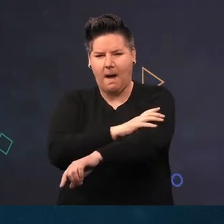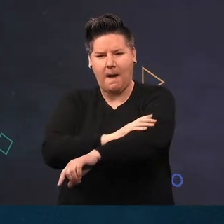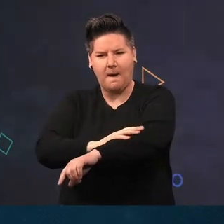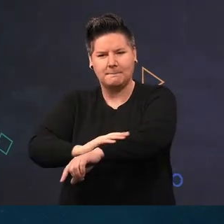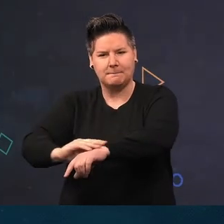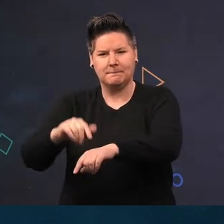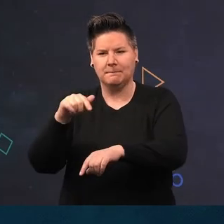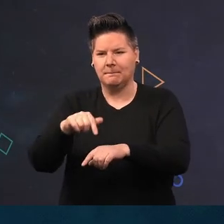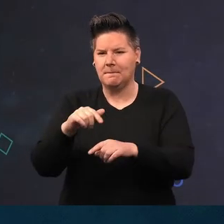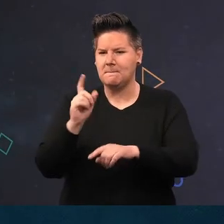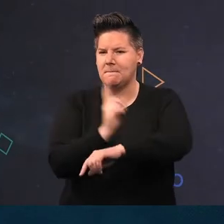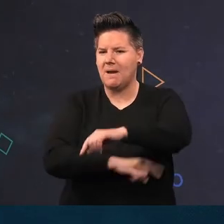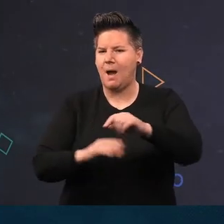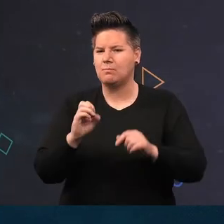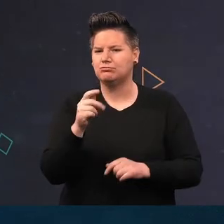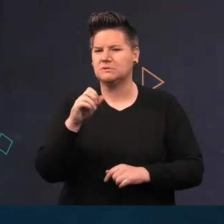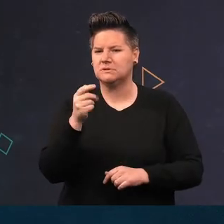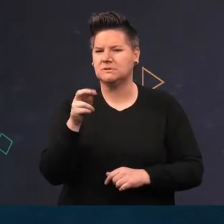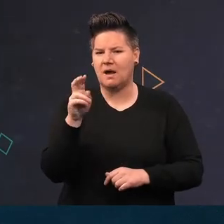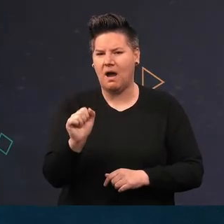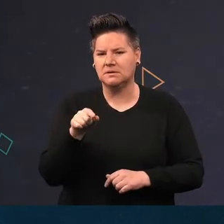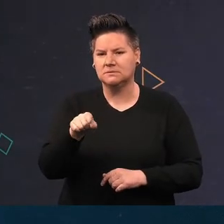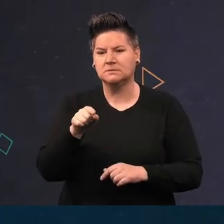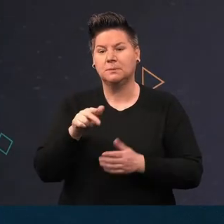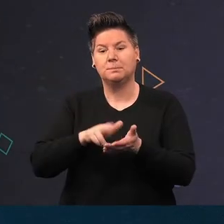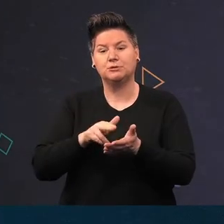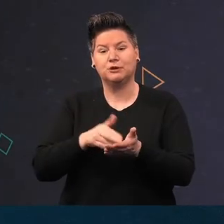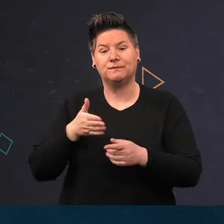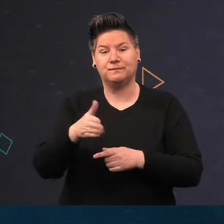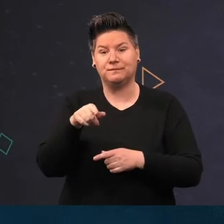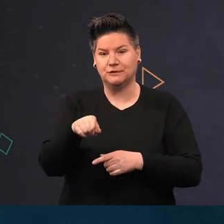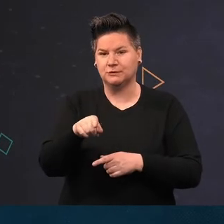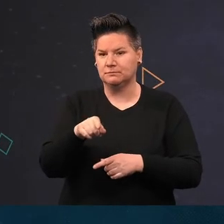some black Brittlestars. This is a Butterfish. Most people are familiar with these from their